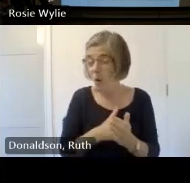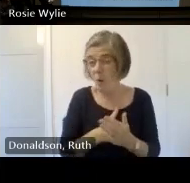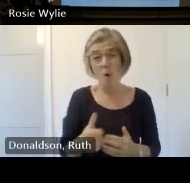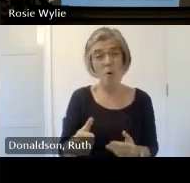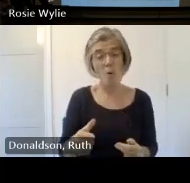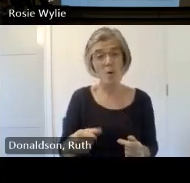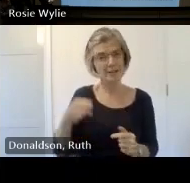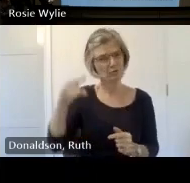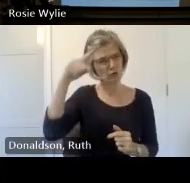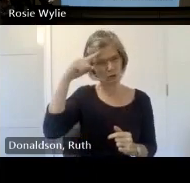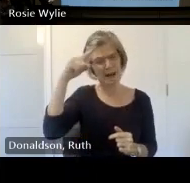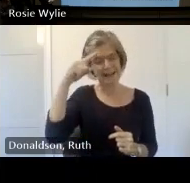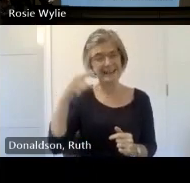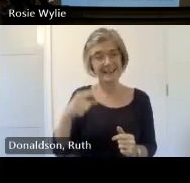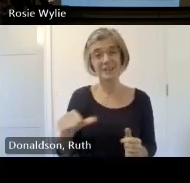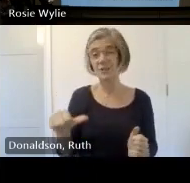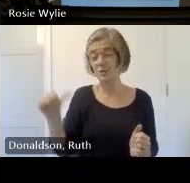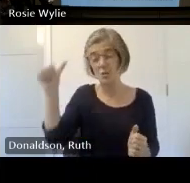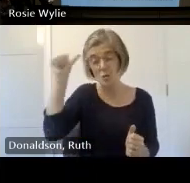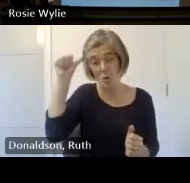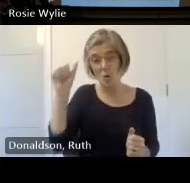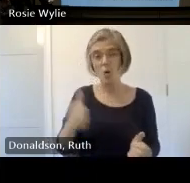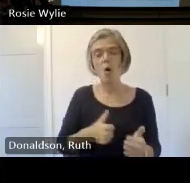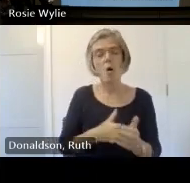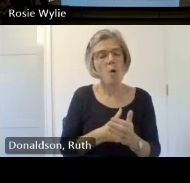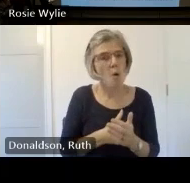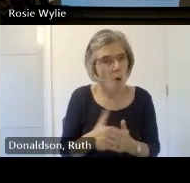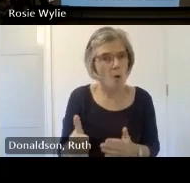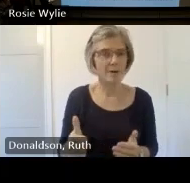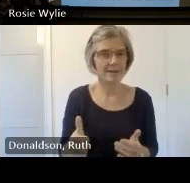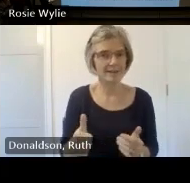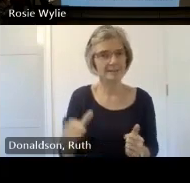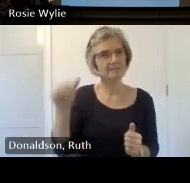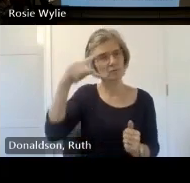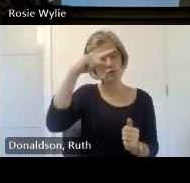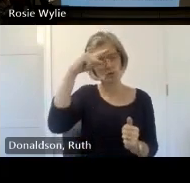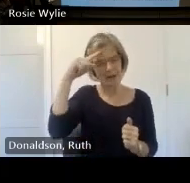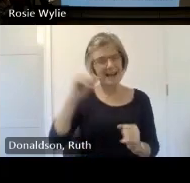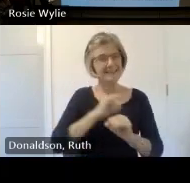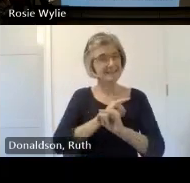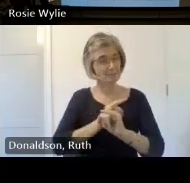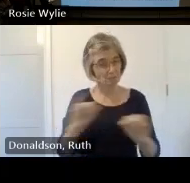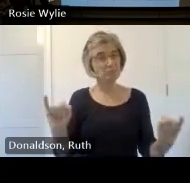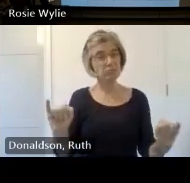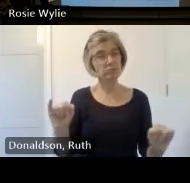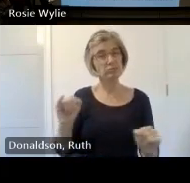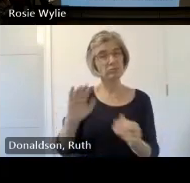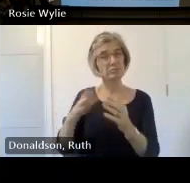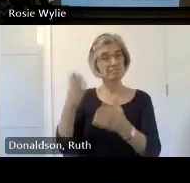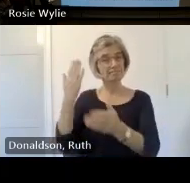going to be traumatic we have all the joy but we have the trauma as well all our stories are about